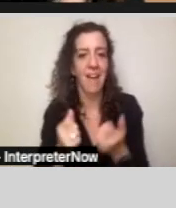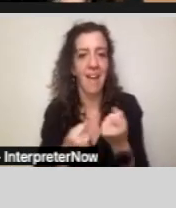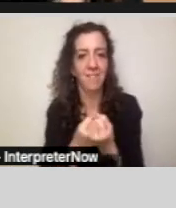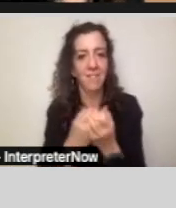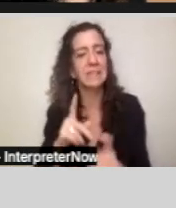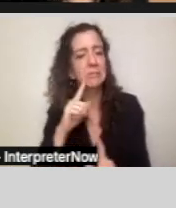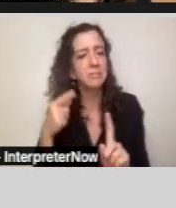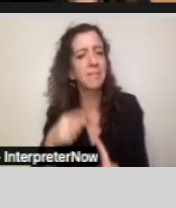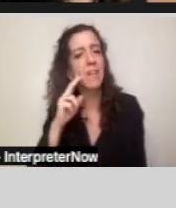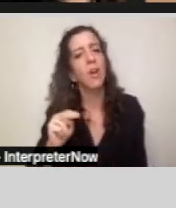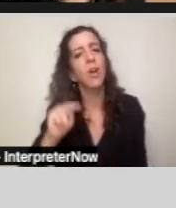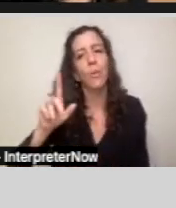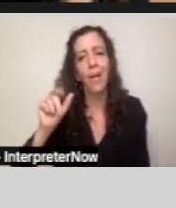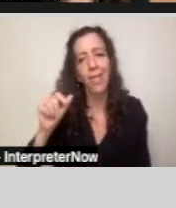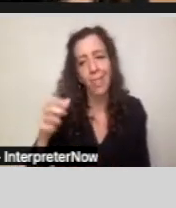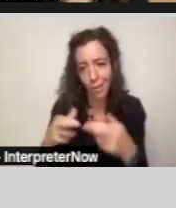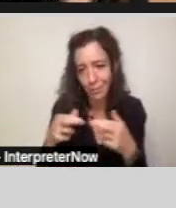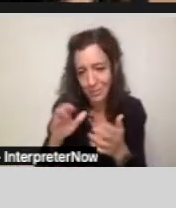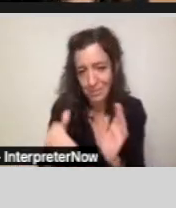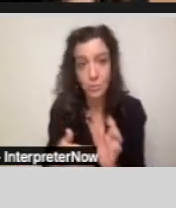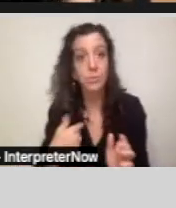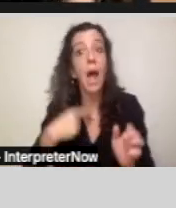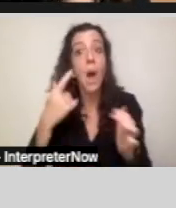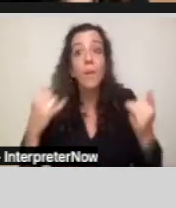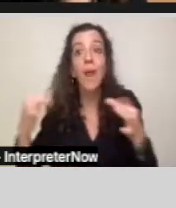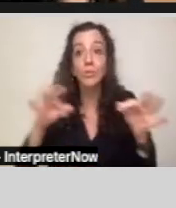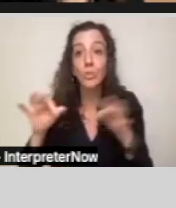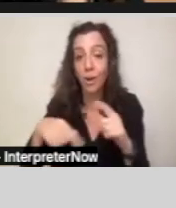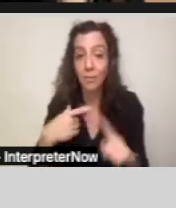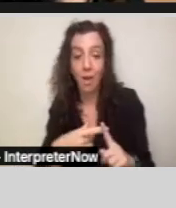Center, and I will be going over the requirements for regional center services.